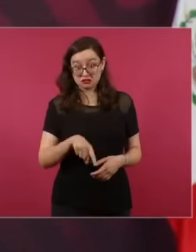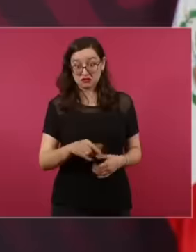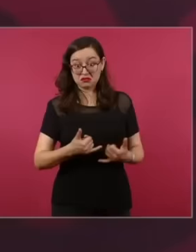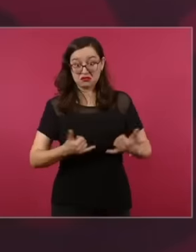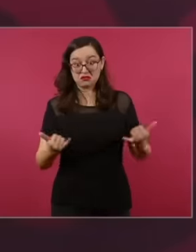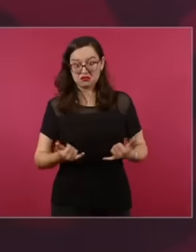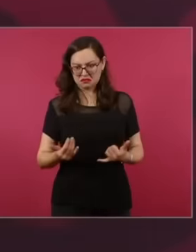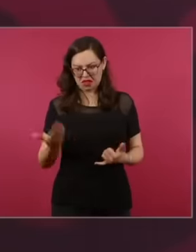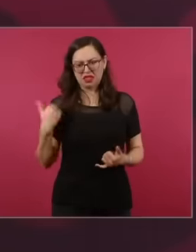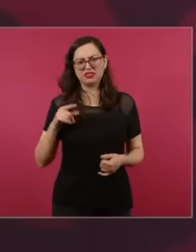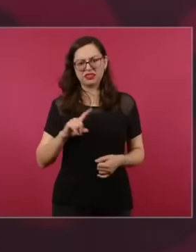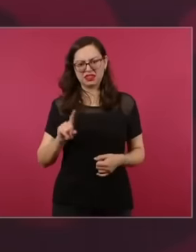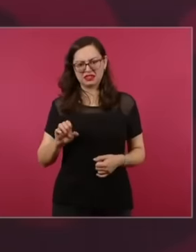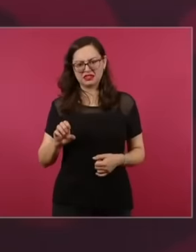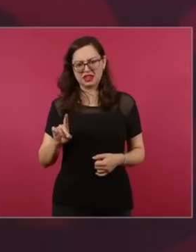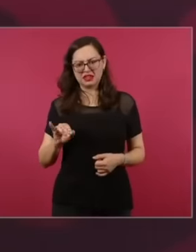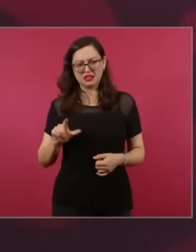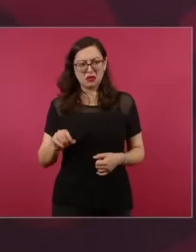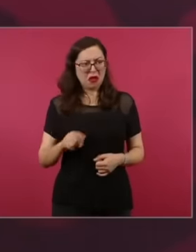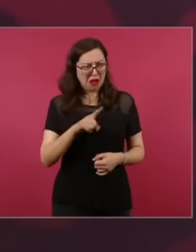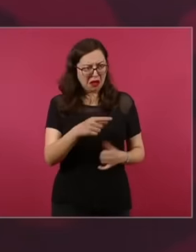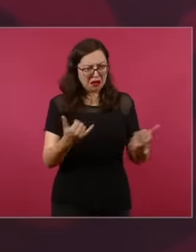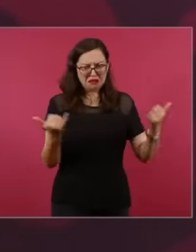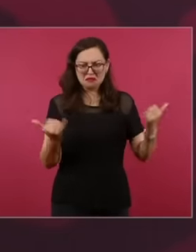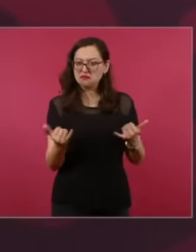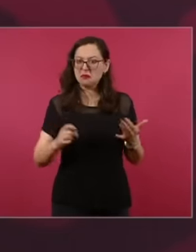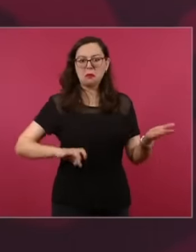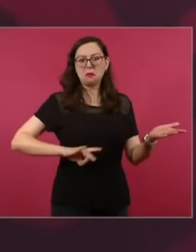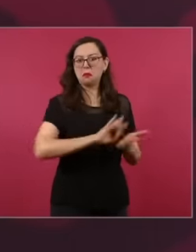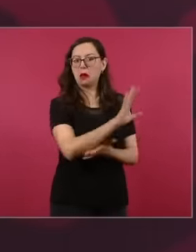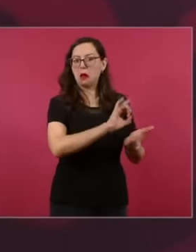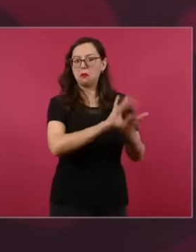everyone acted